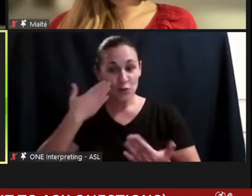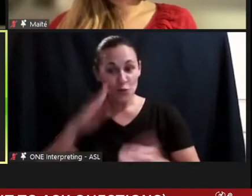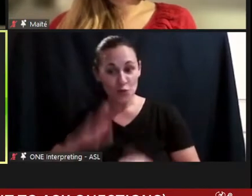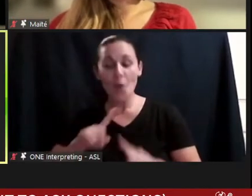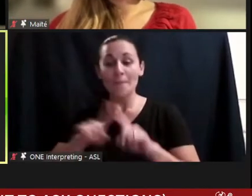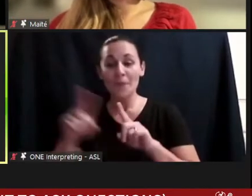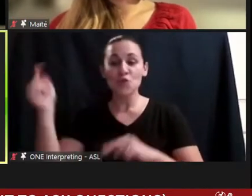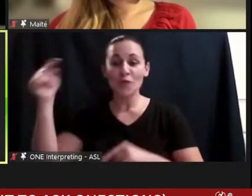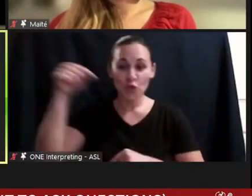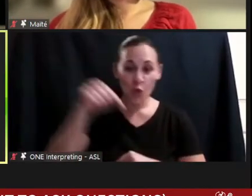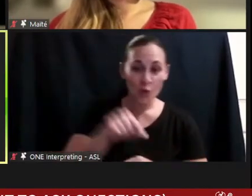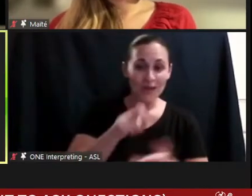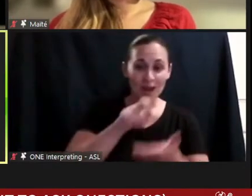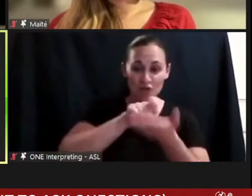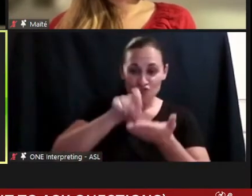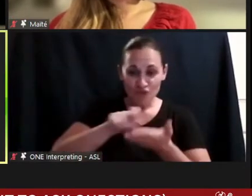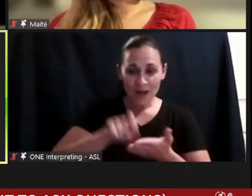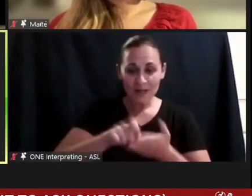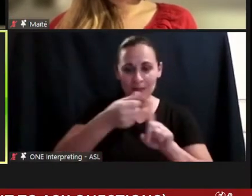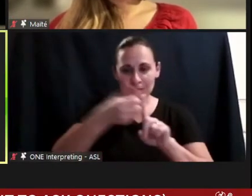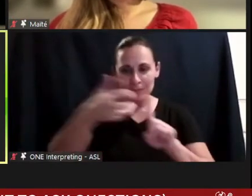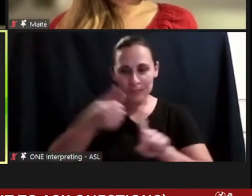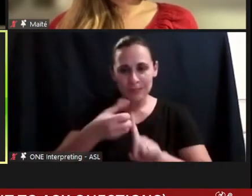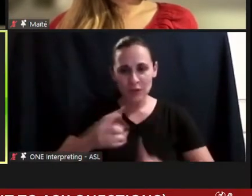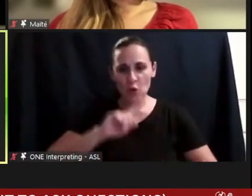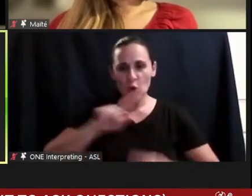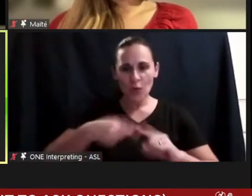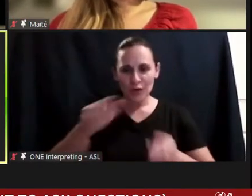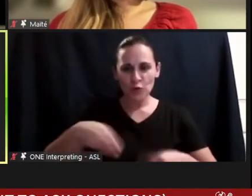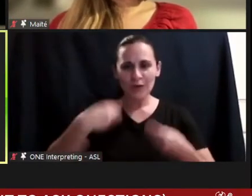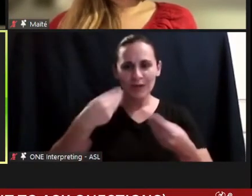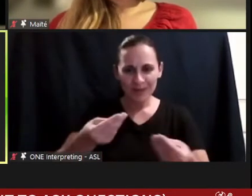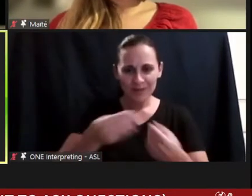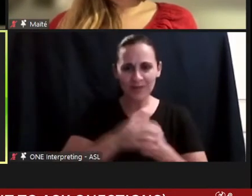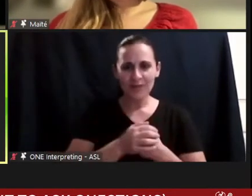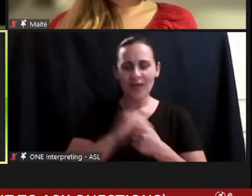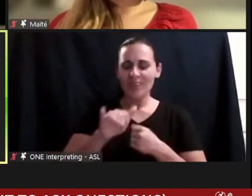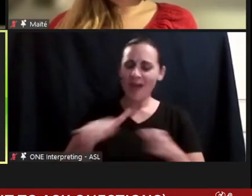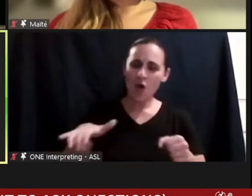out what you want to do and what you want to give somebody and there was this entire year that I was